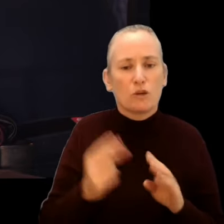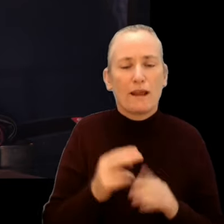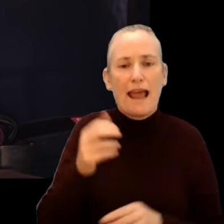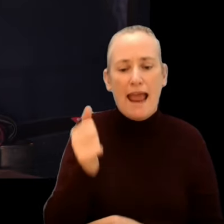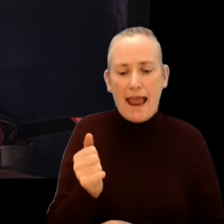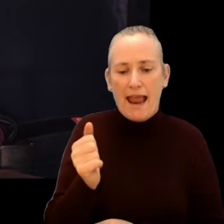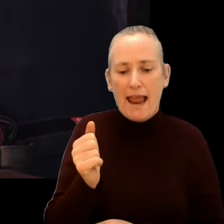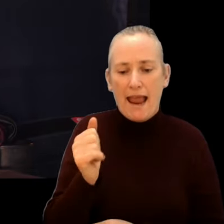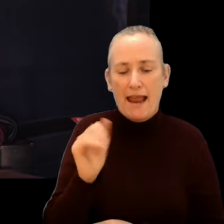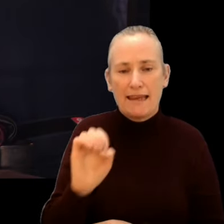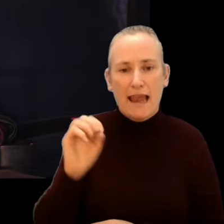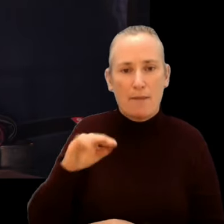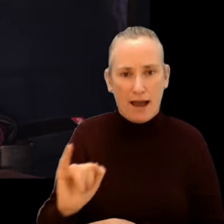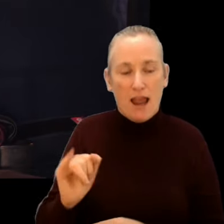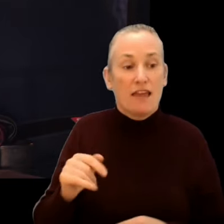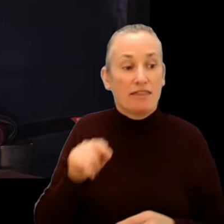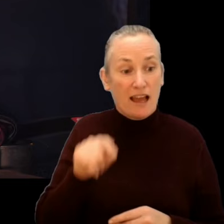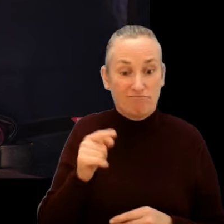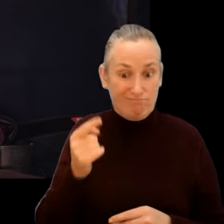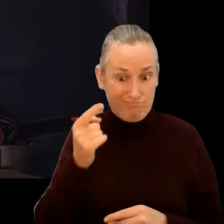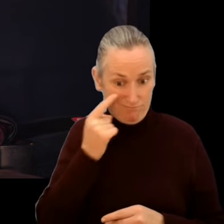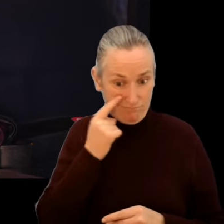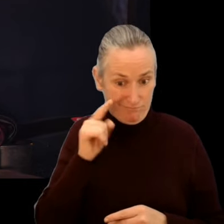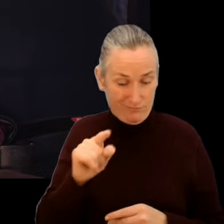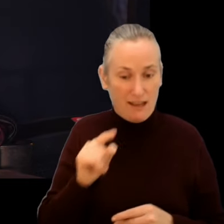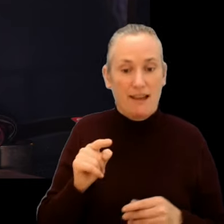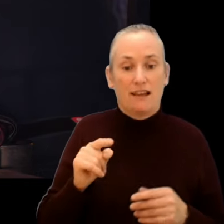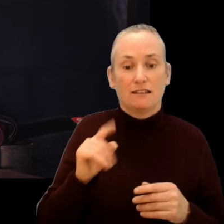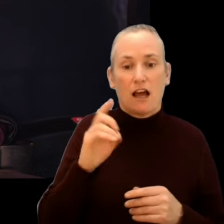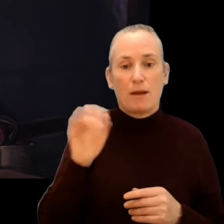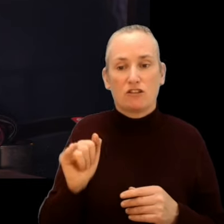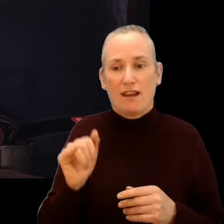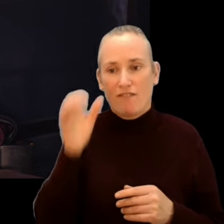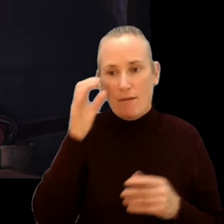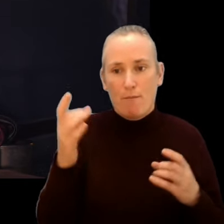which features a retrospective of the fascinating experimental documentary filmmaker Lynne Sachs.